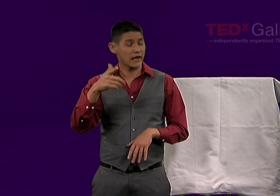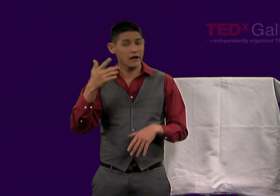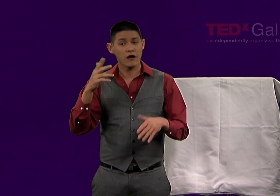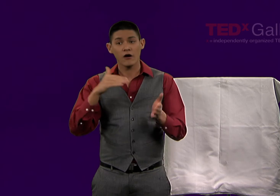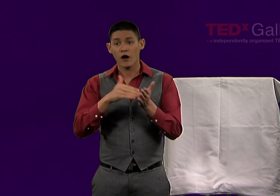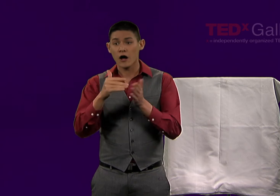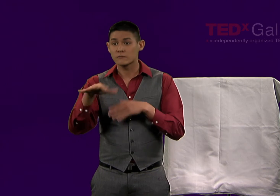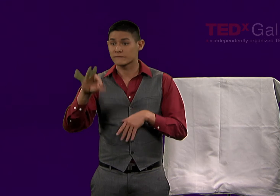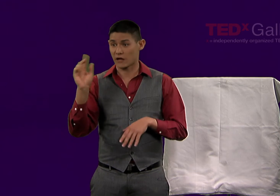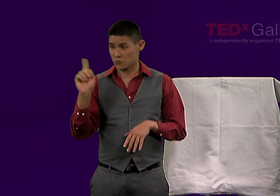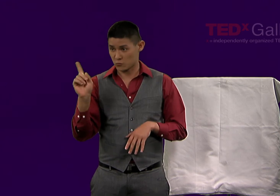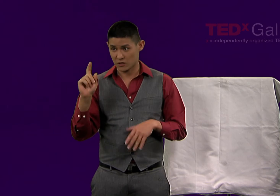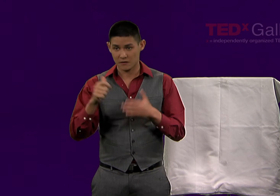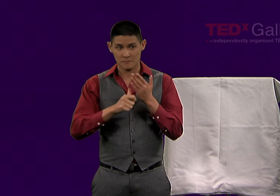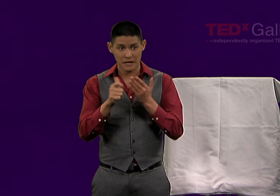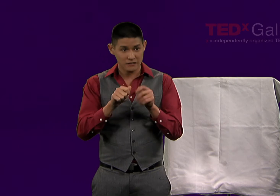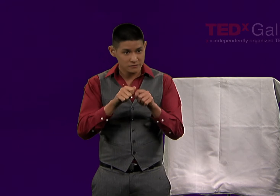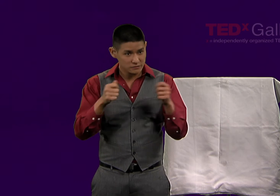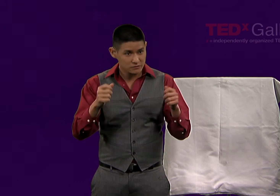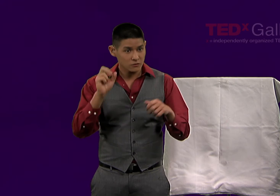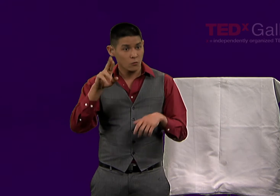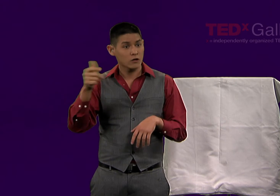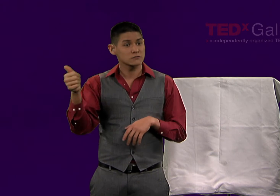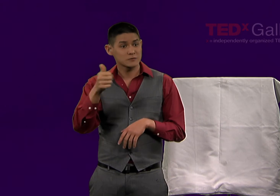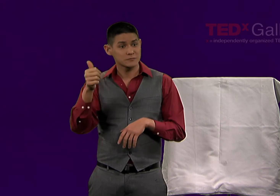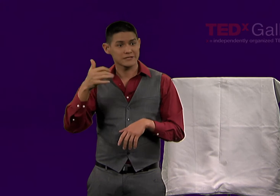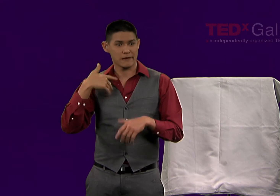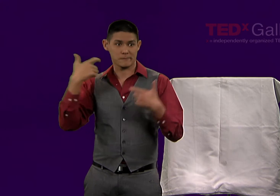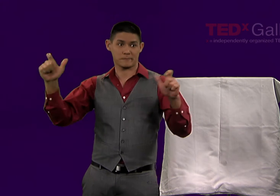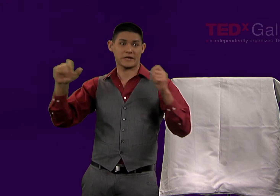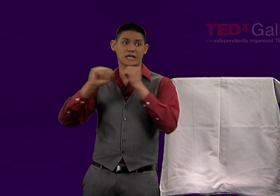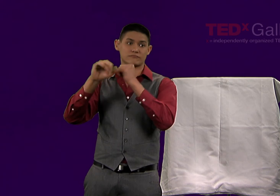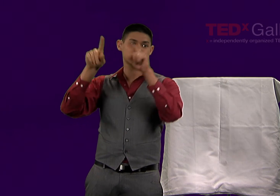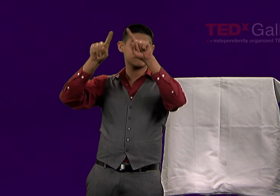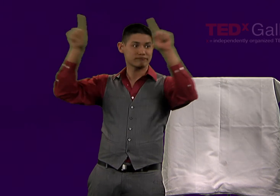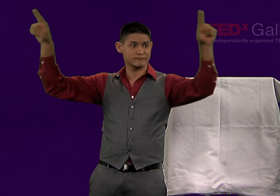in magazines, in subway stations, on billboards.